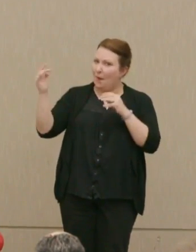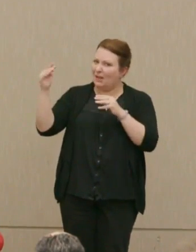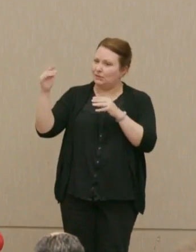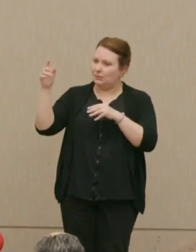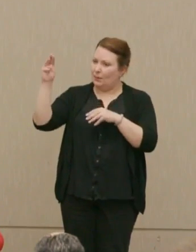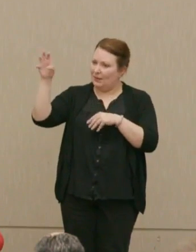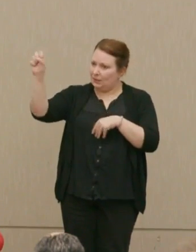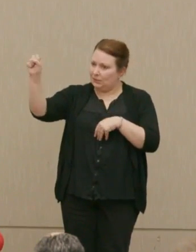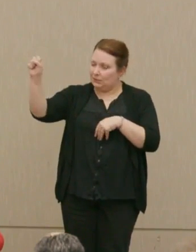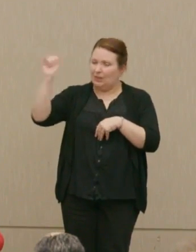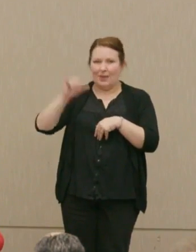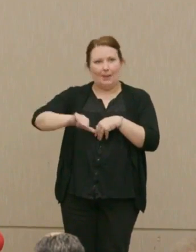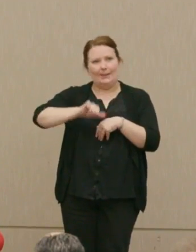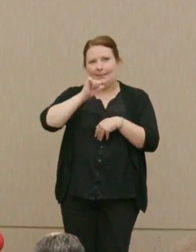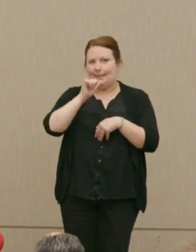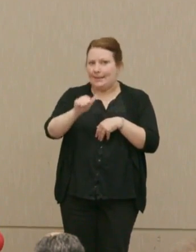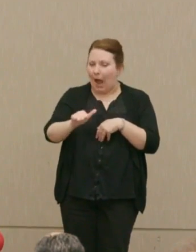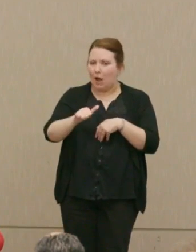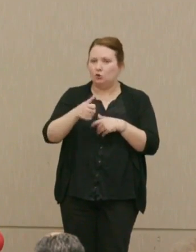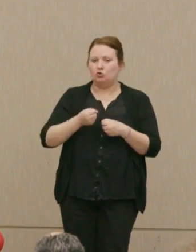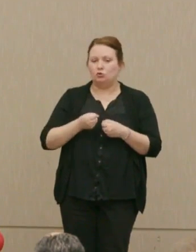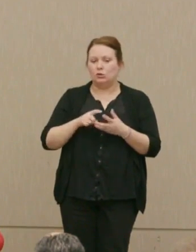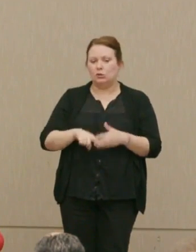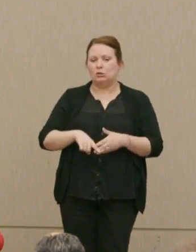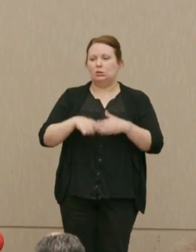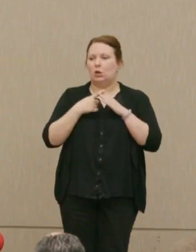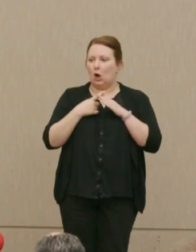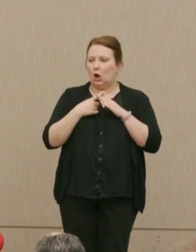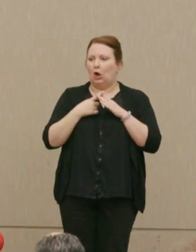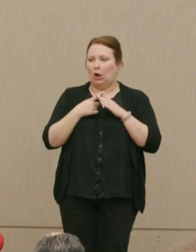That would not, probably trigger human near extinction.